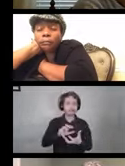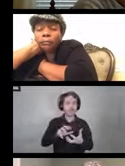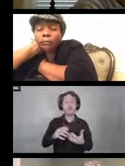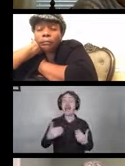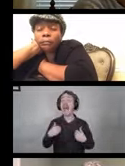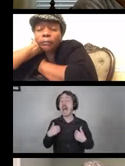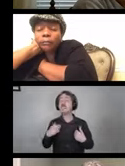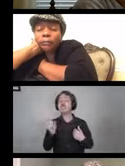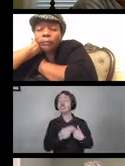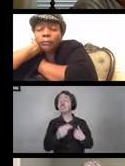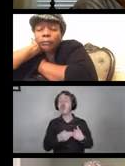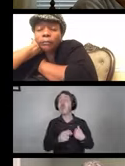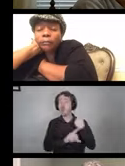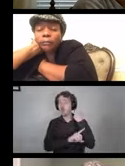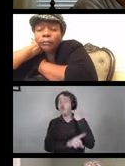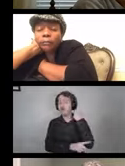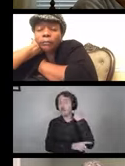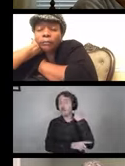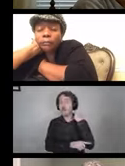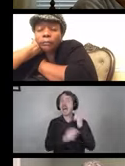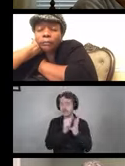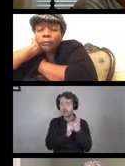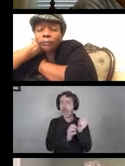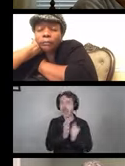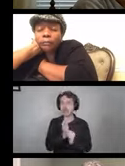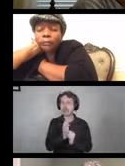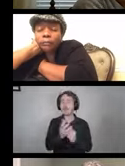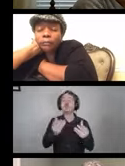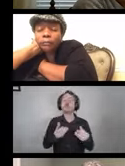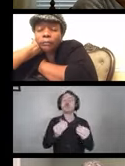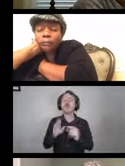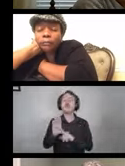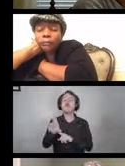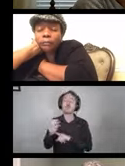You want to use a soft brush to get into the crevices.